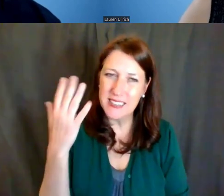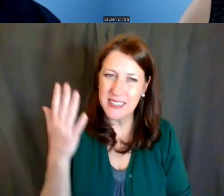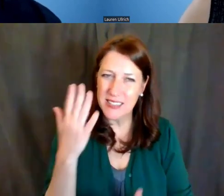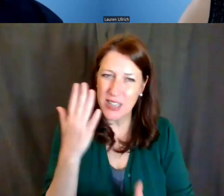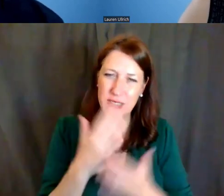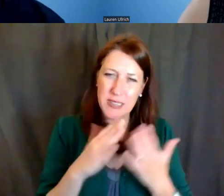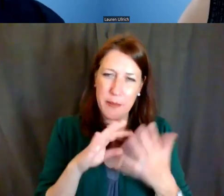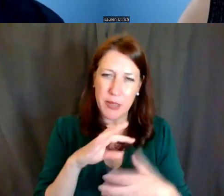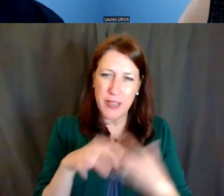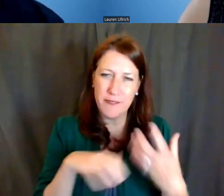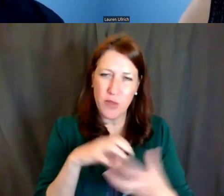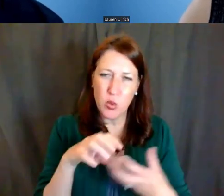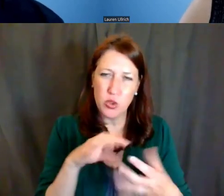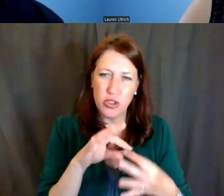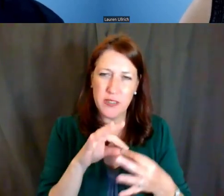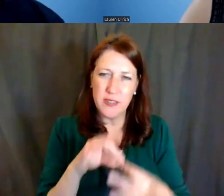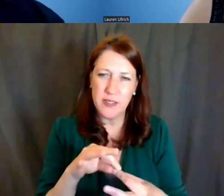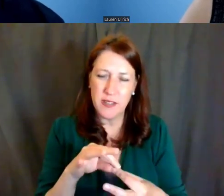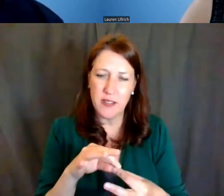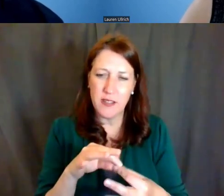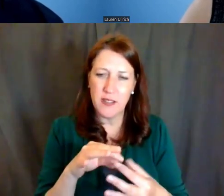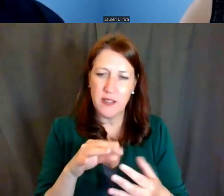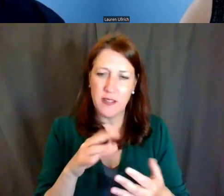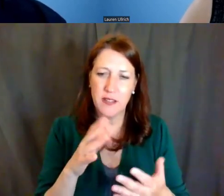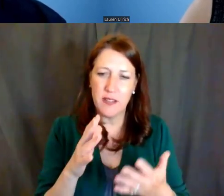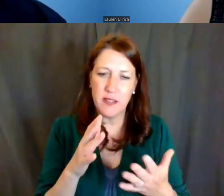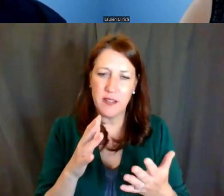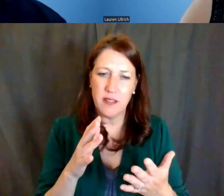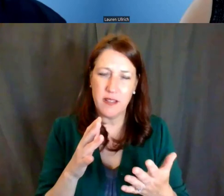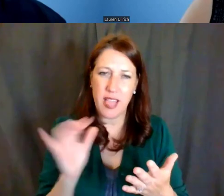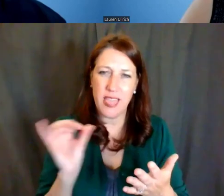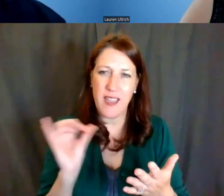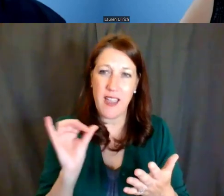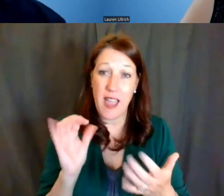around sort of how you would know